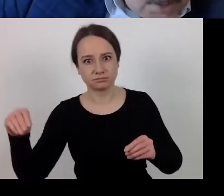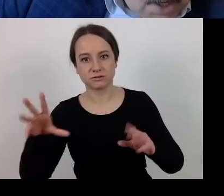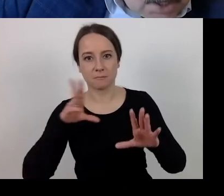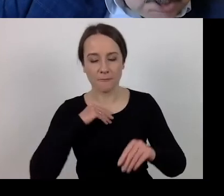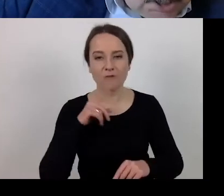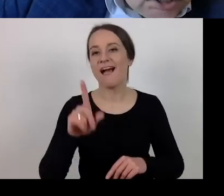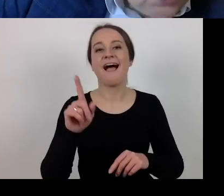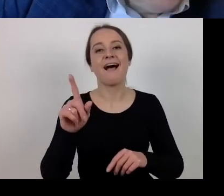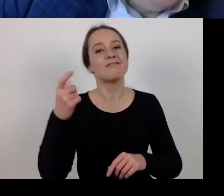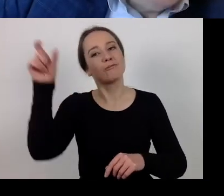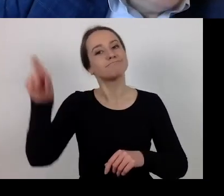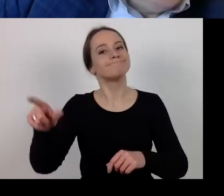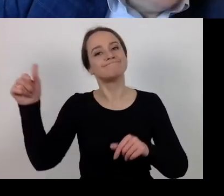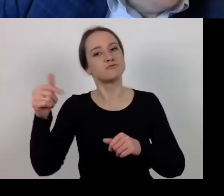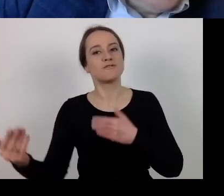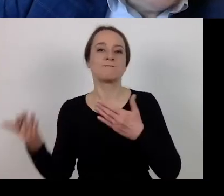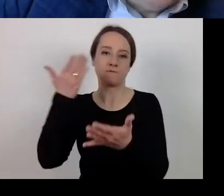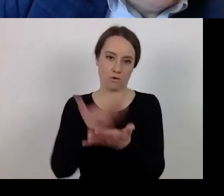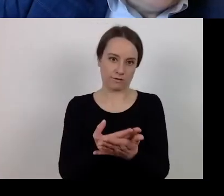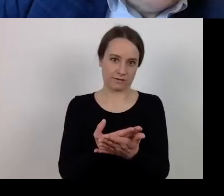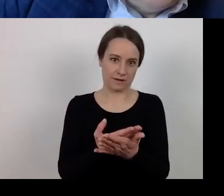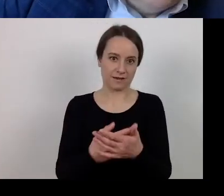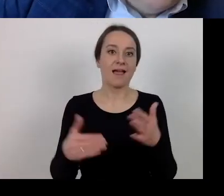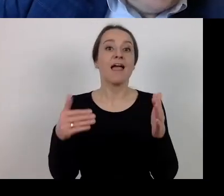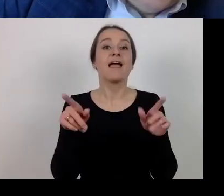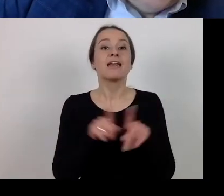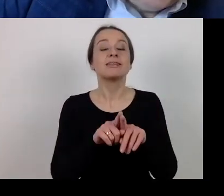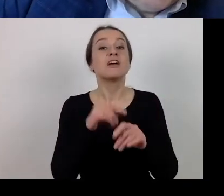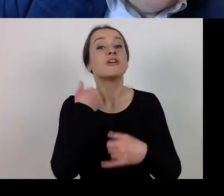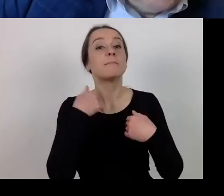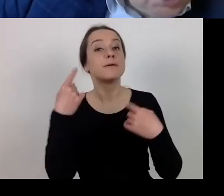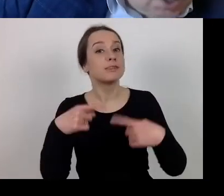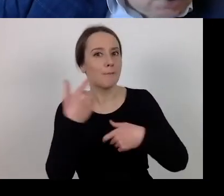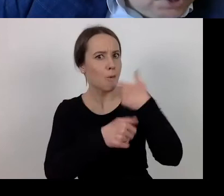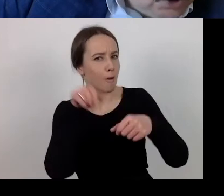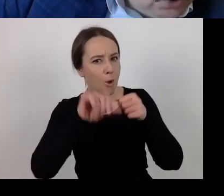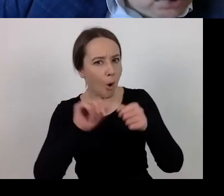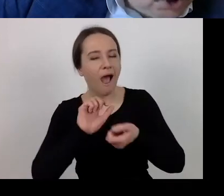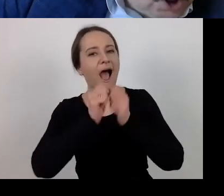As regards the suspension of controls or audits,